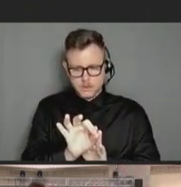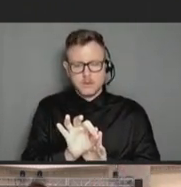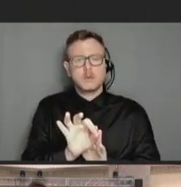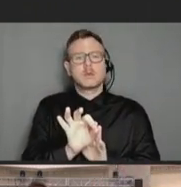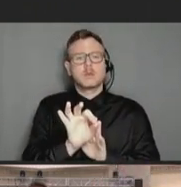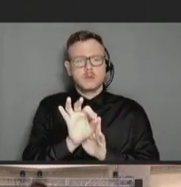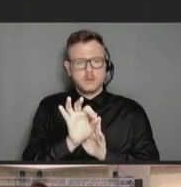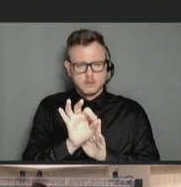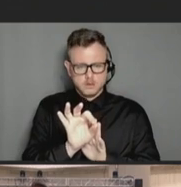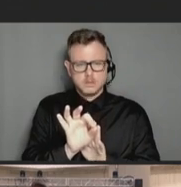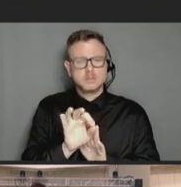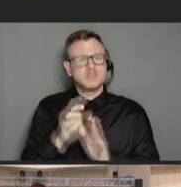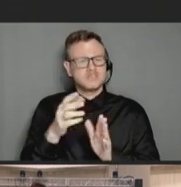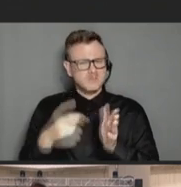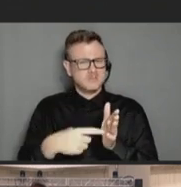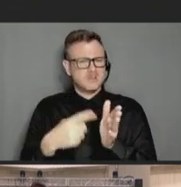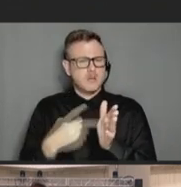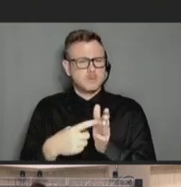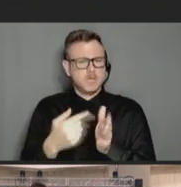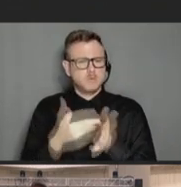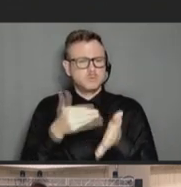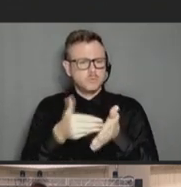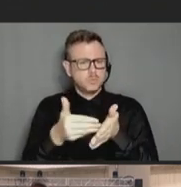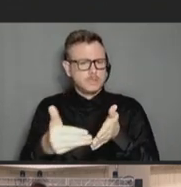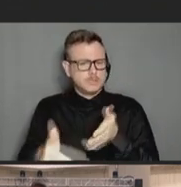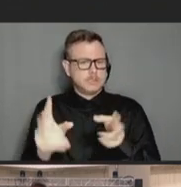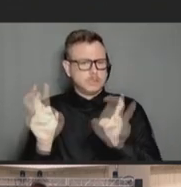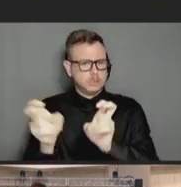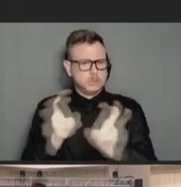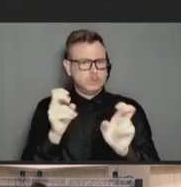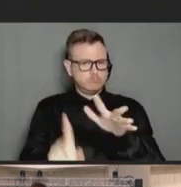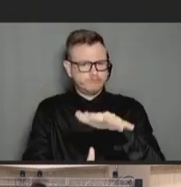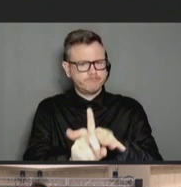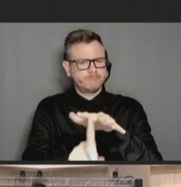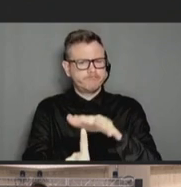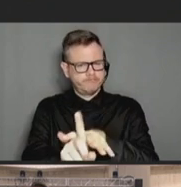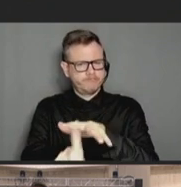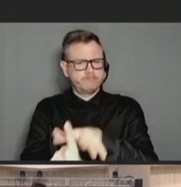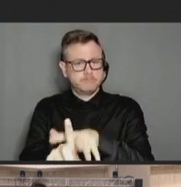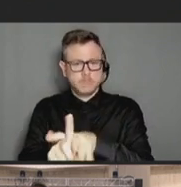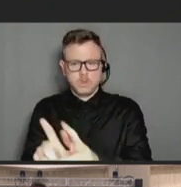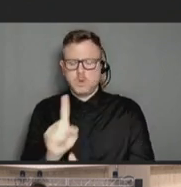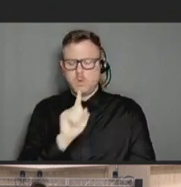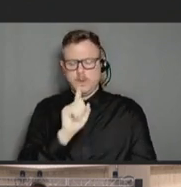kind of routine issues that are coming up. Because it was really striking to me that